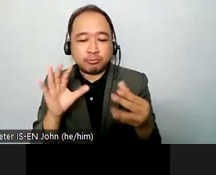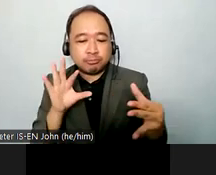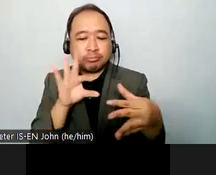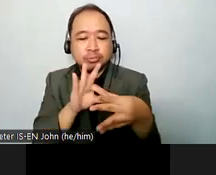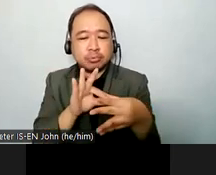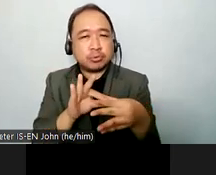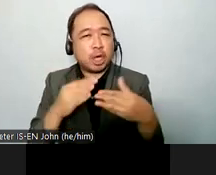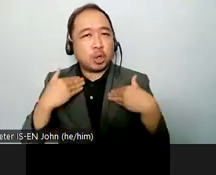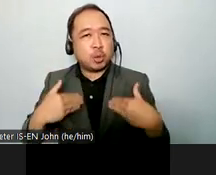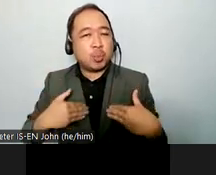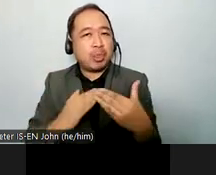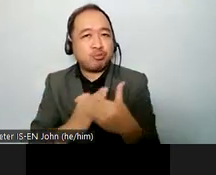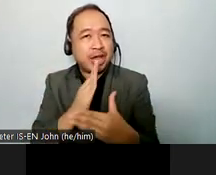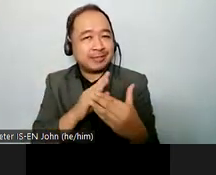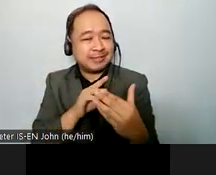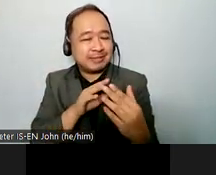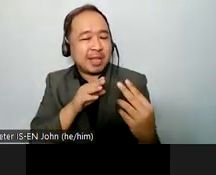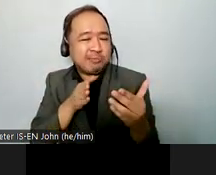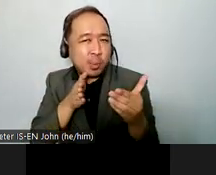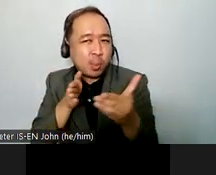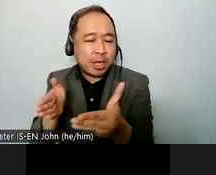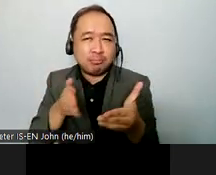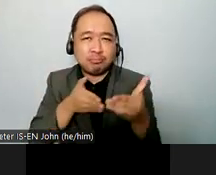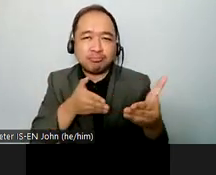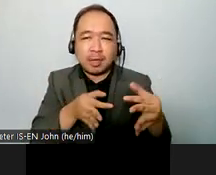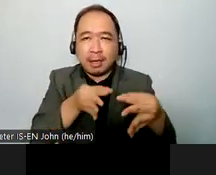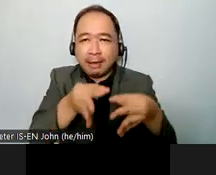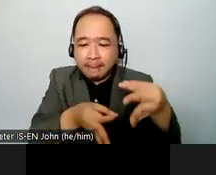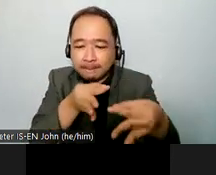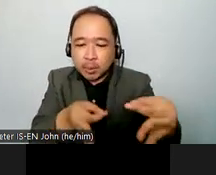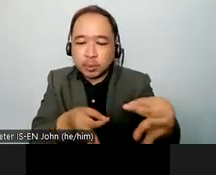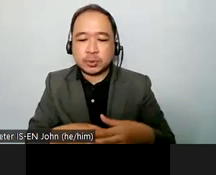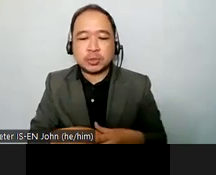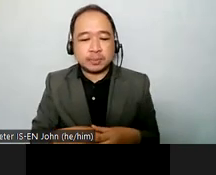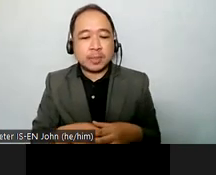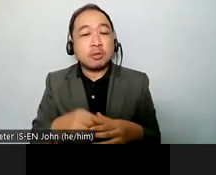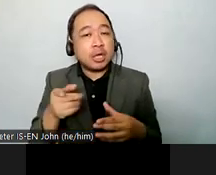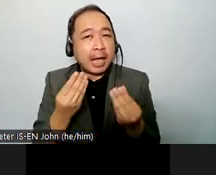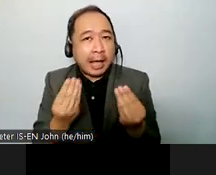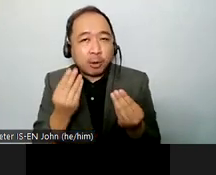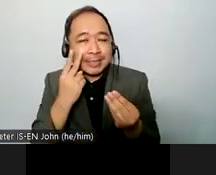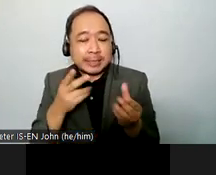international cooperation planning and implementation by states parties and